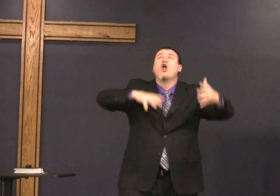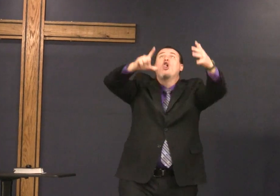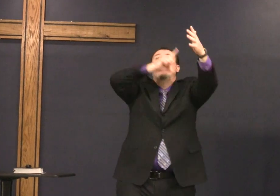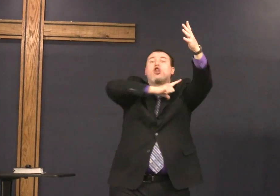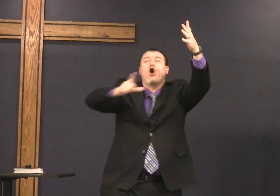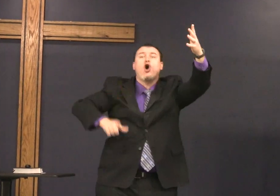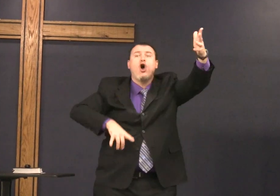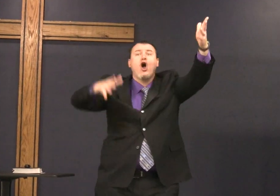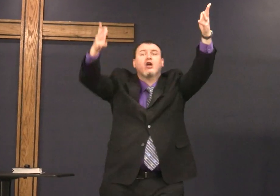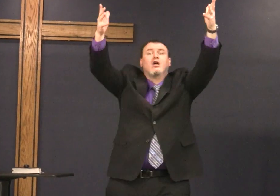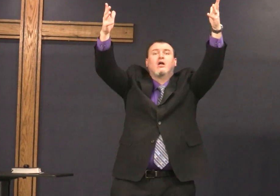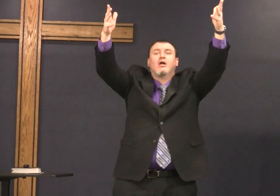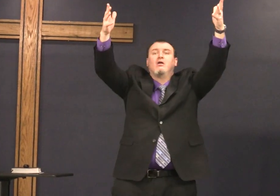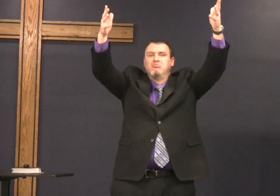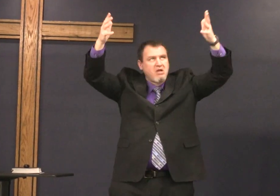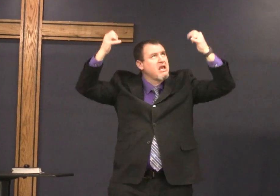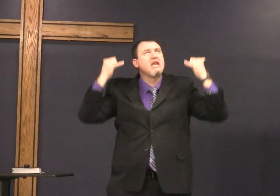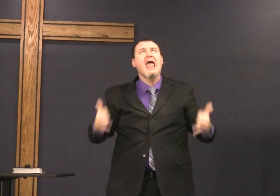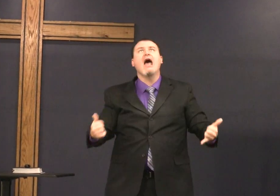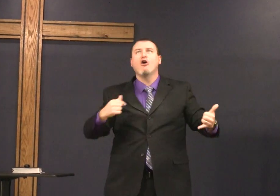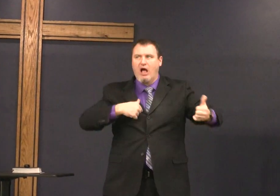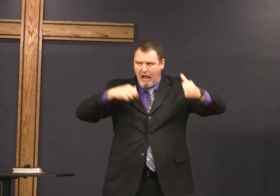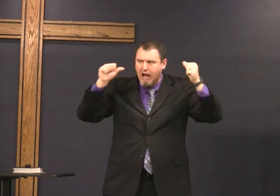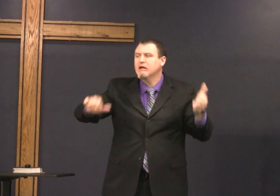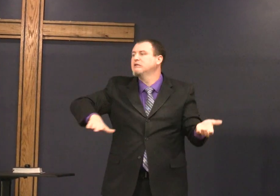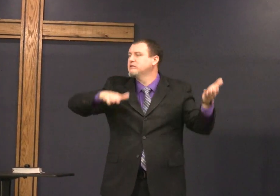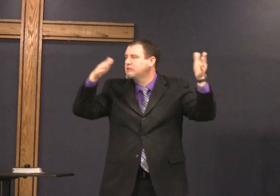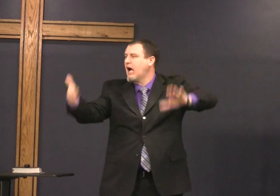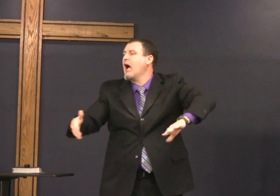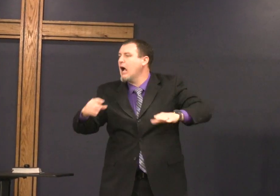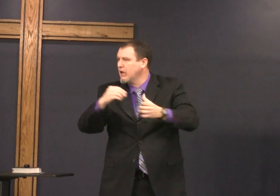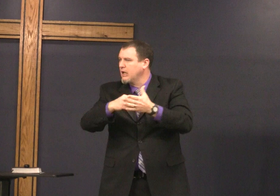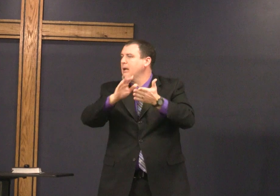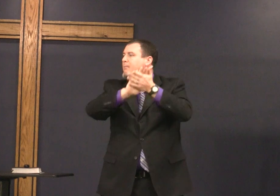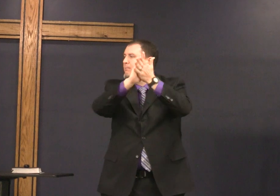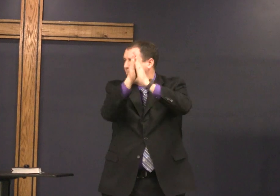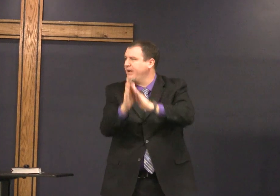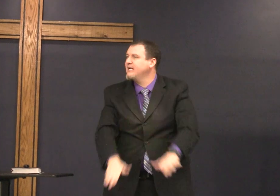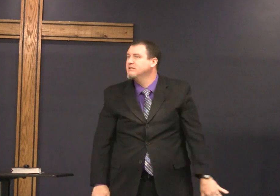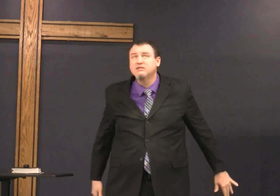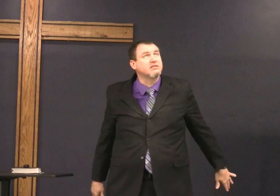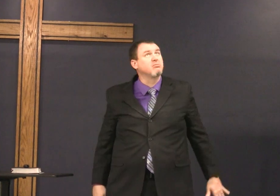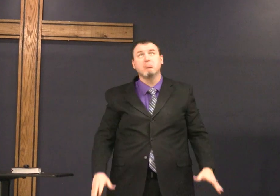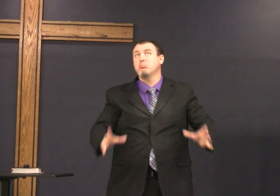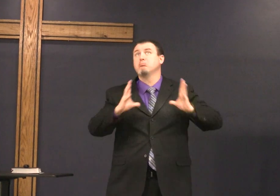die but anyway the Lord blessed him and now and now he can die in peace